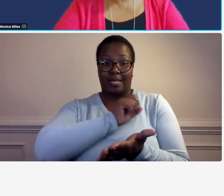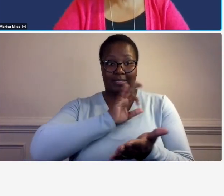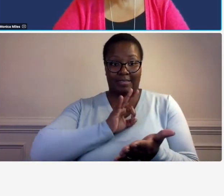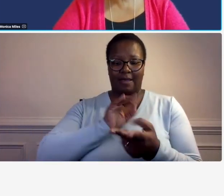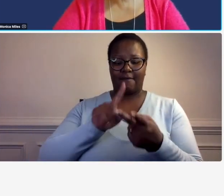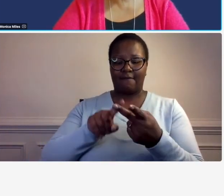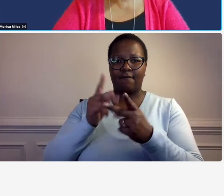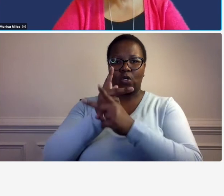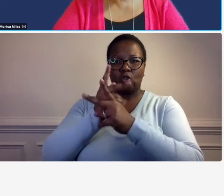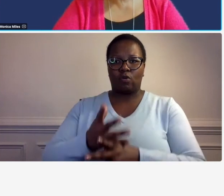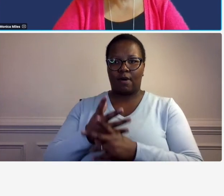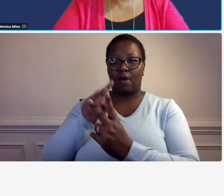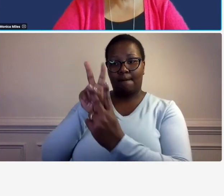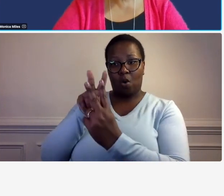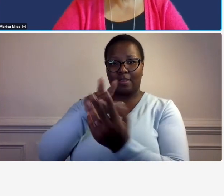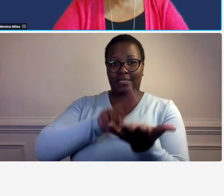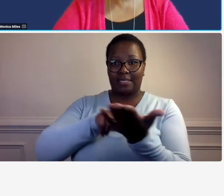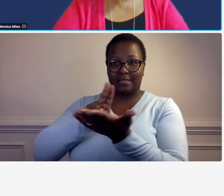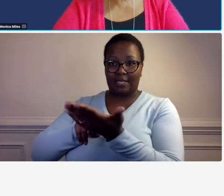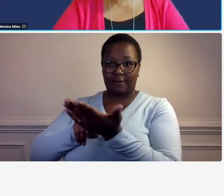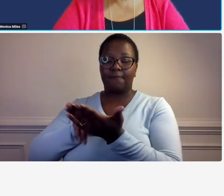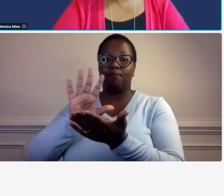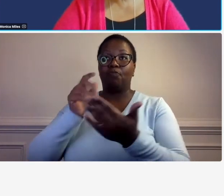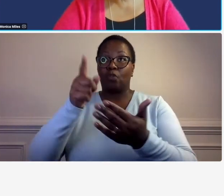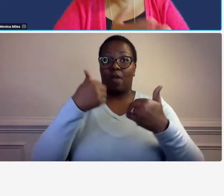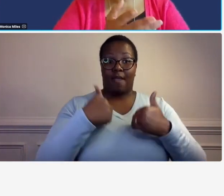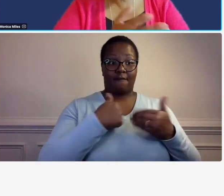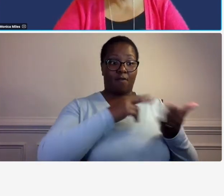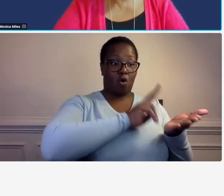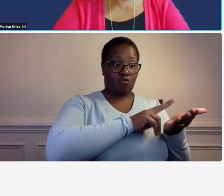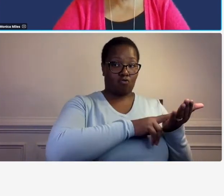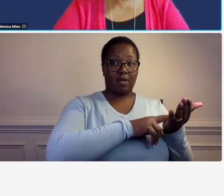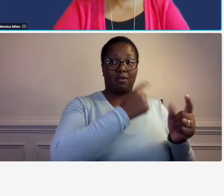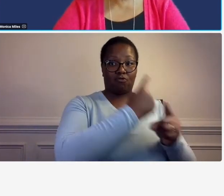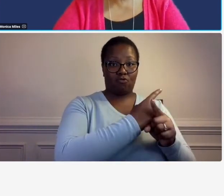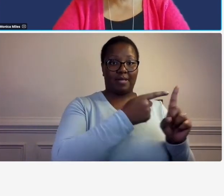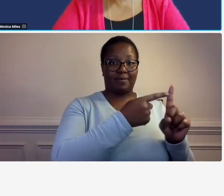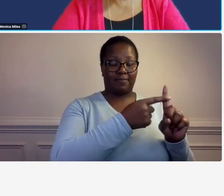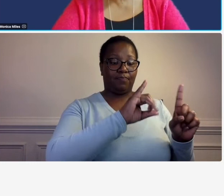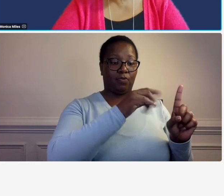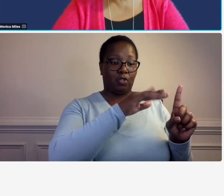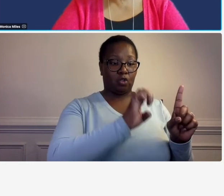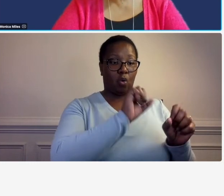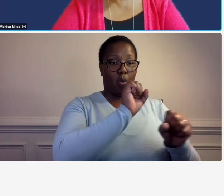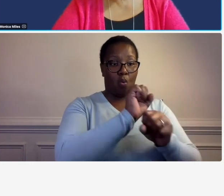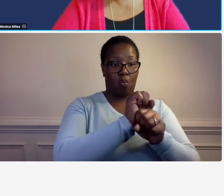a dlt for labor hours at a fixed billable rate so joe your employee joe works 40 hours on a project